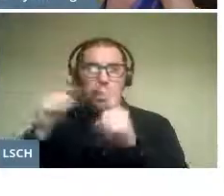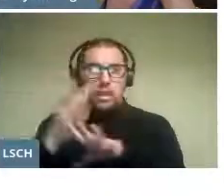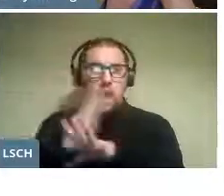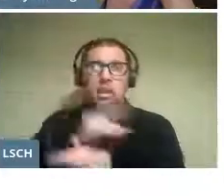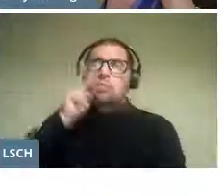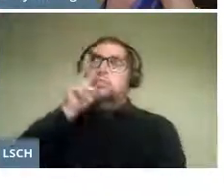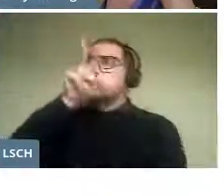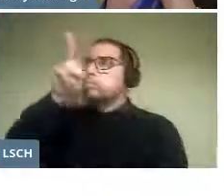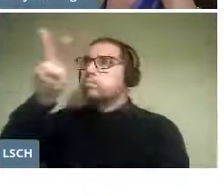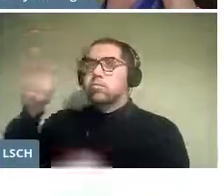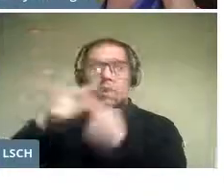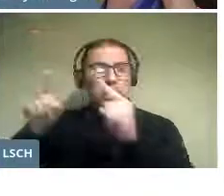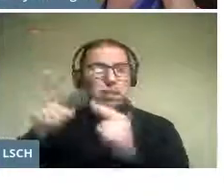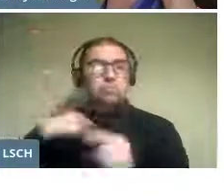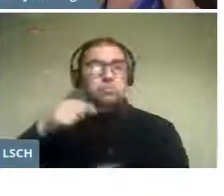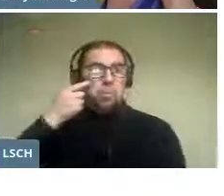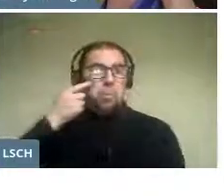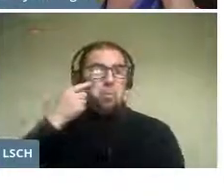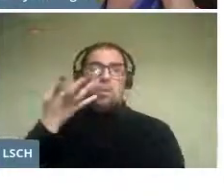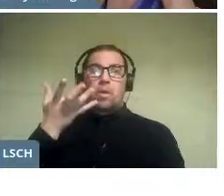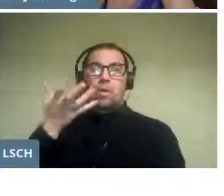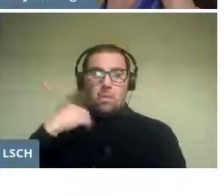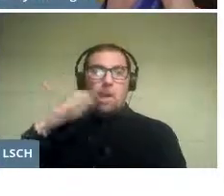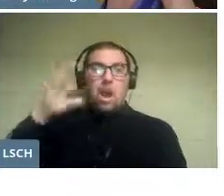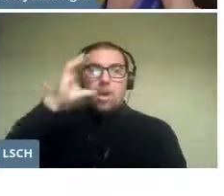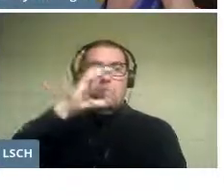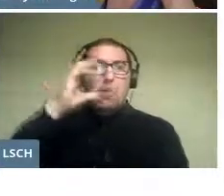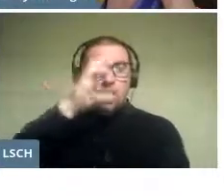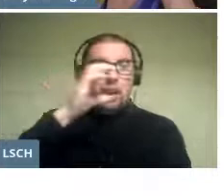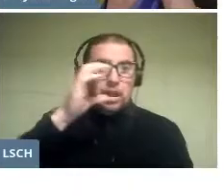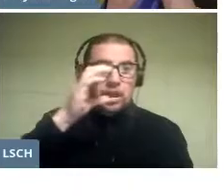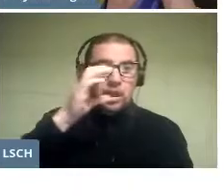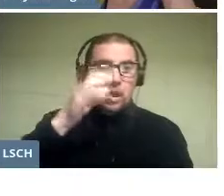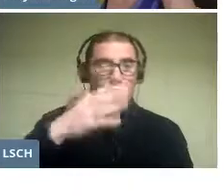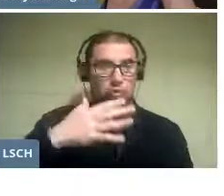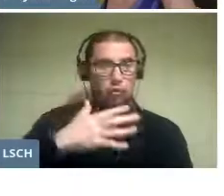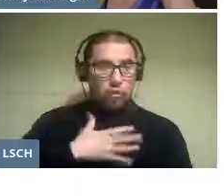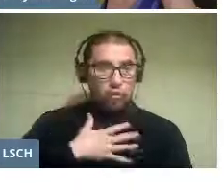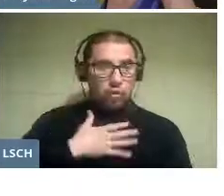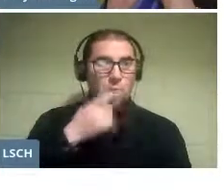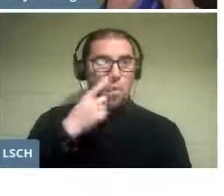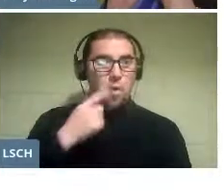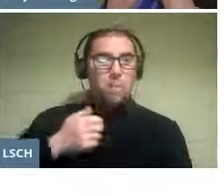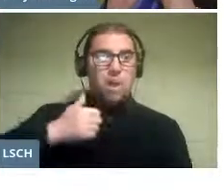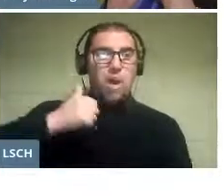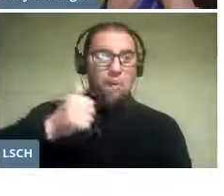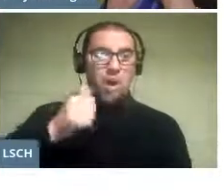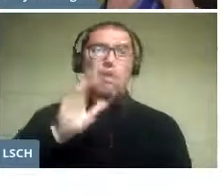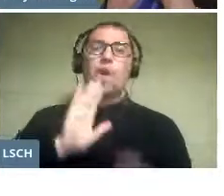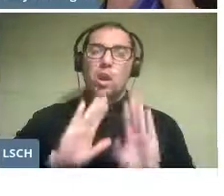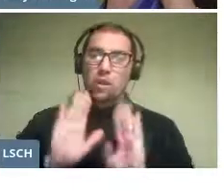and understands that his true quest will be to become a good and prudent man.